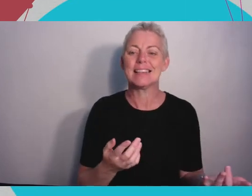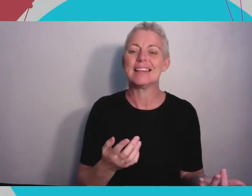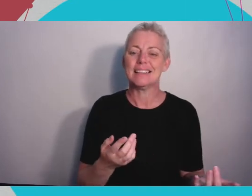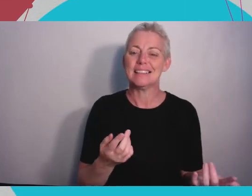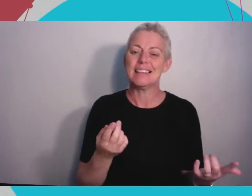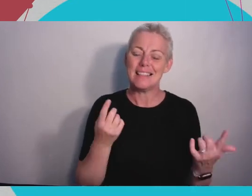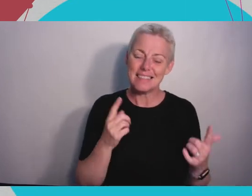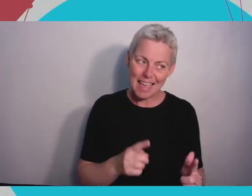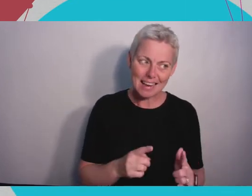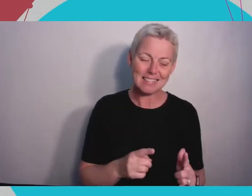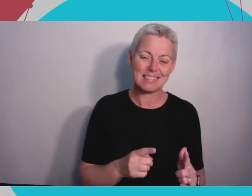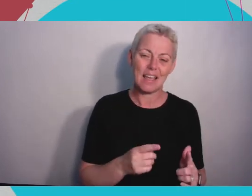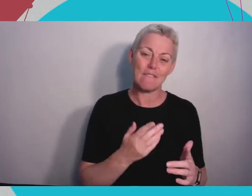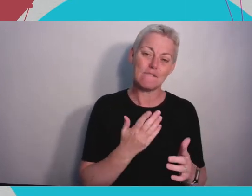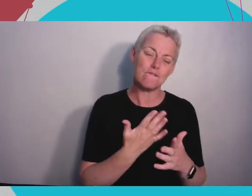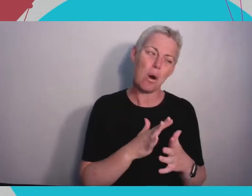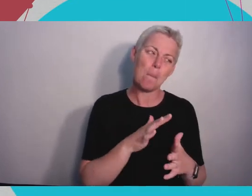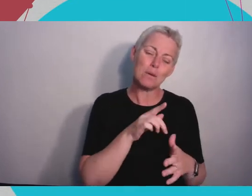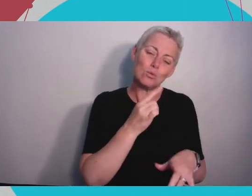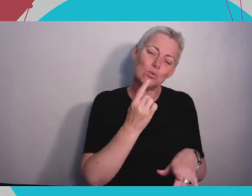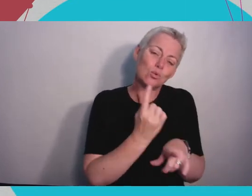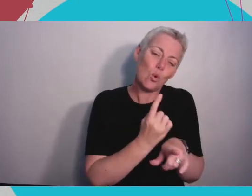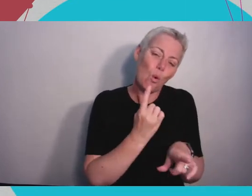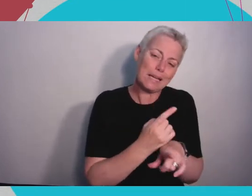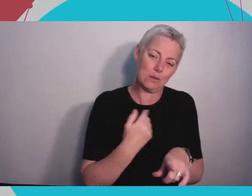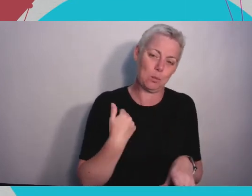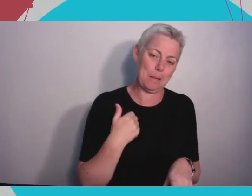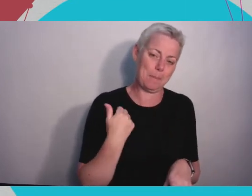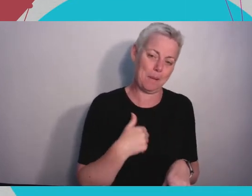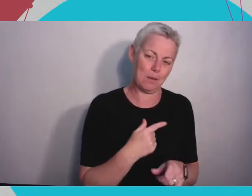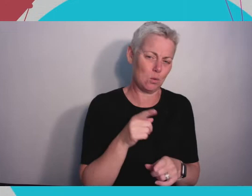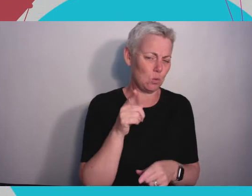of talking to people in the same space and connecting and then telling them what you